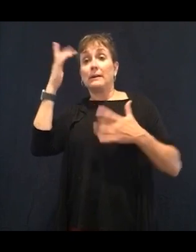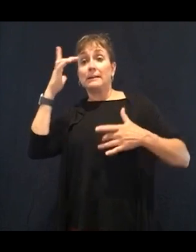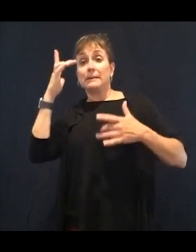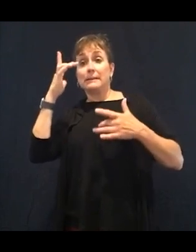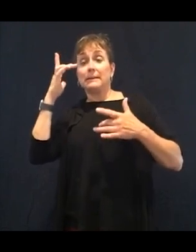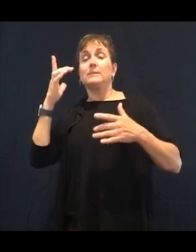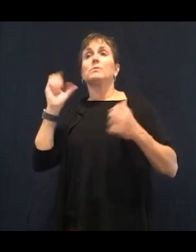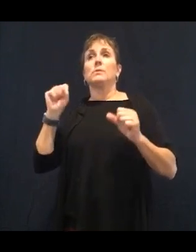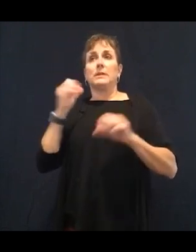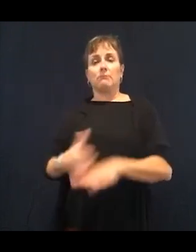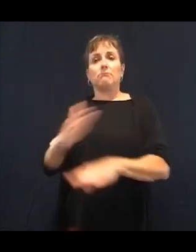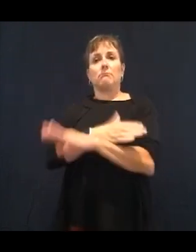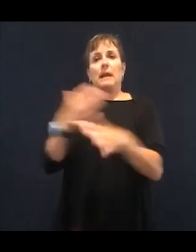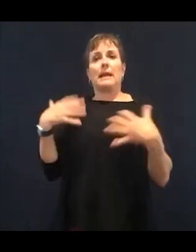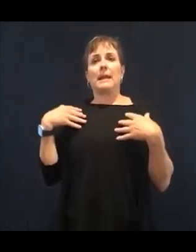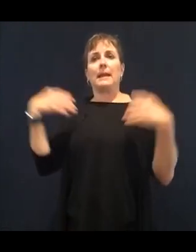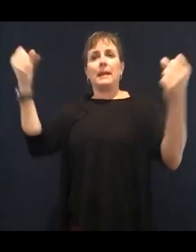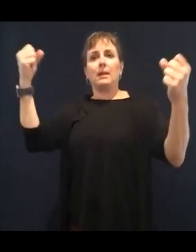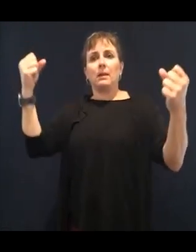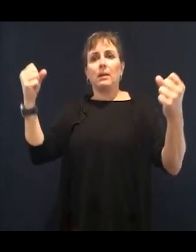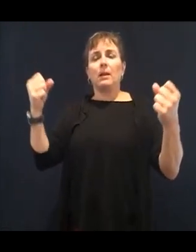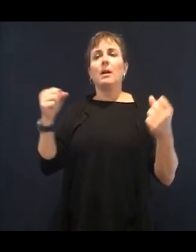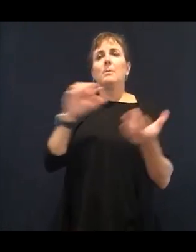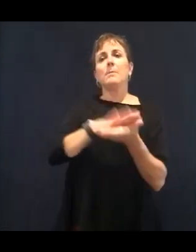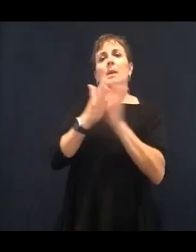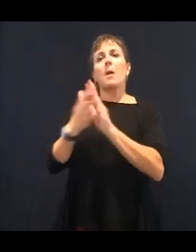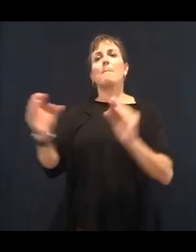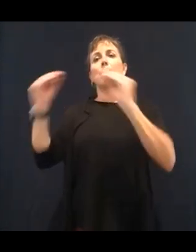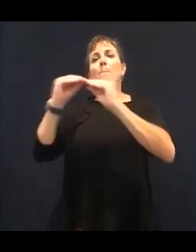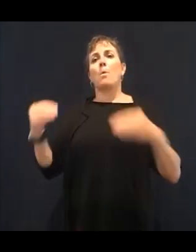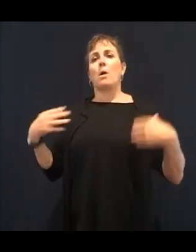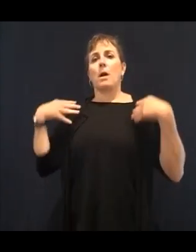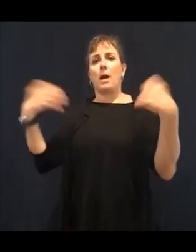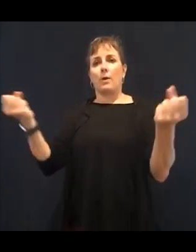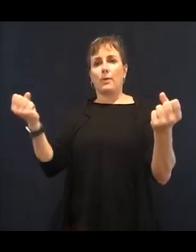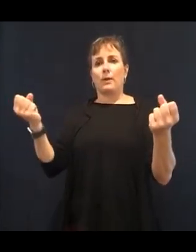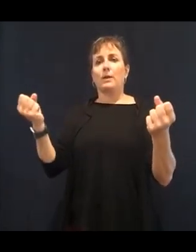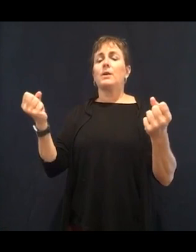chance. I'm not saying I have a cure all. I'm saying that eating this way, you can